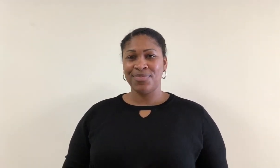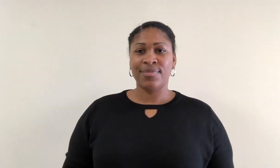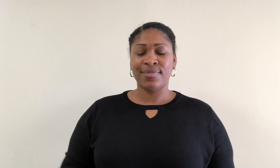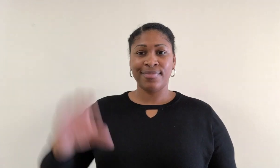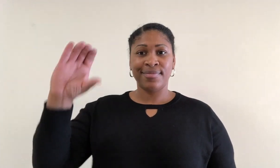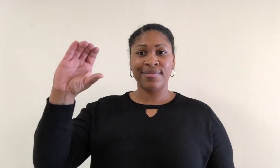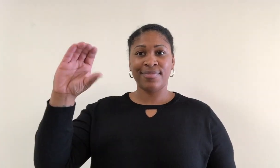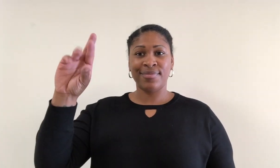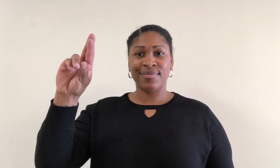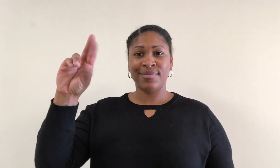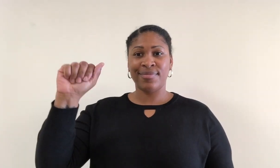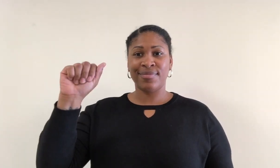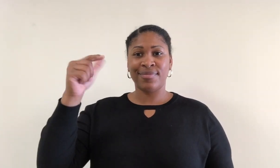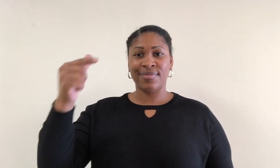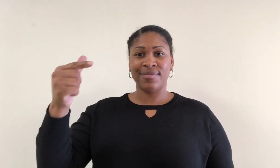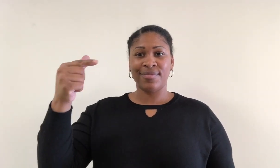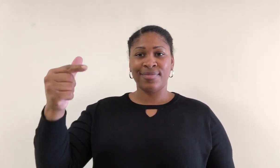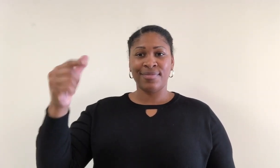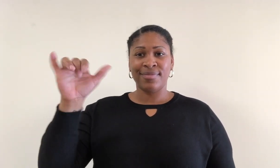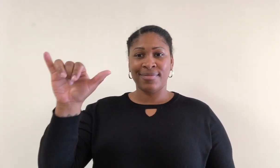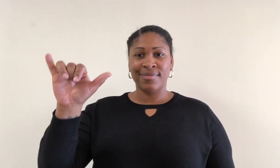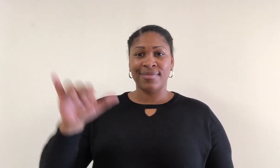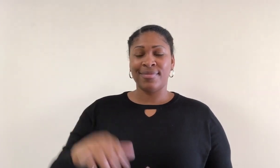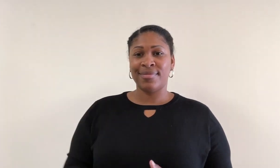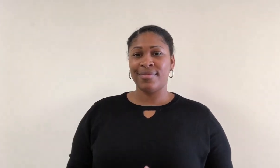Craggy